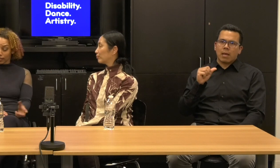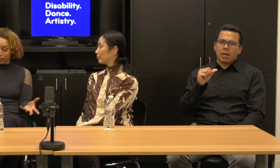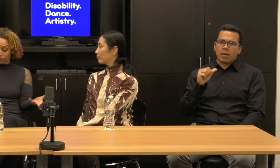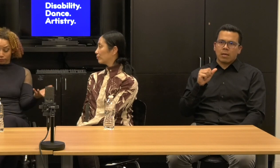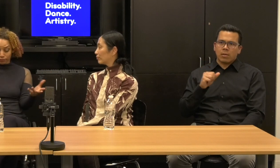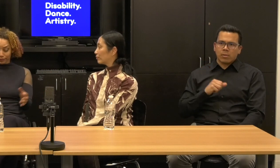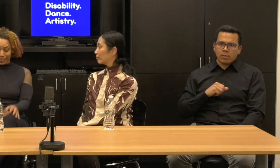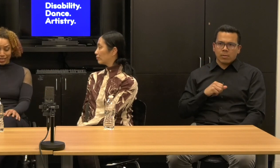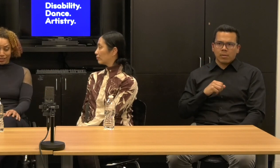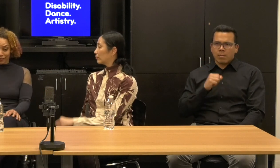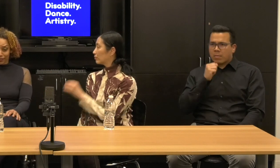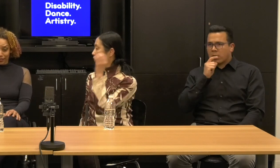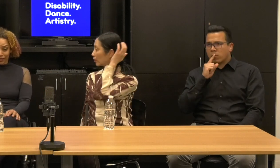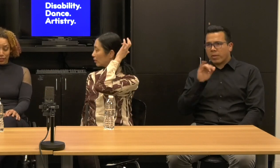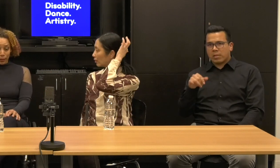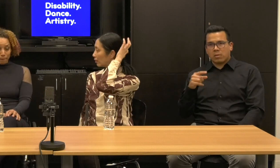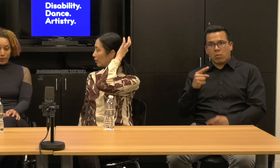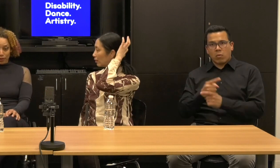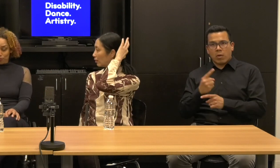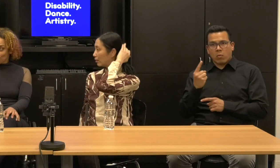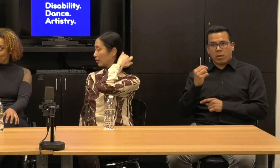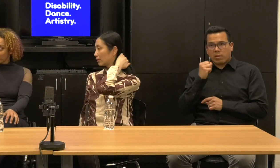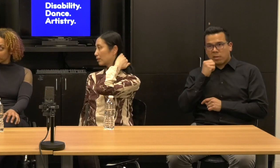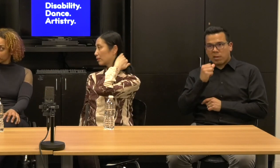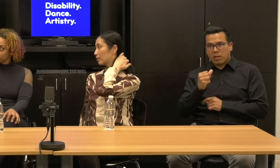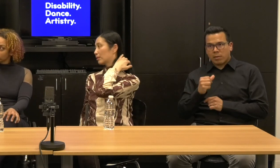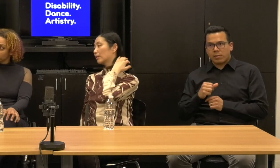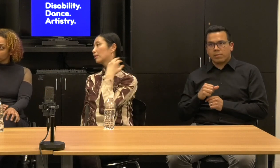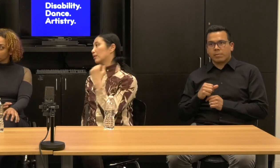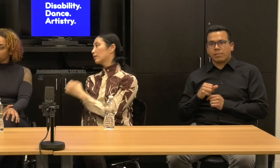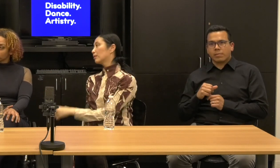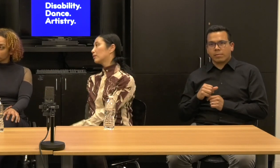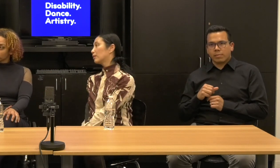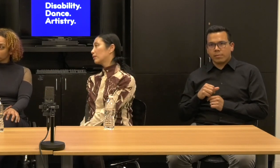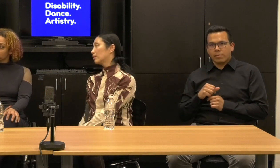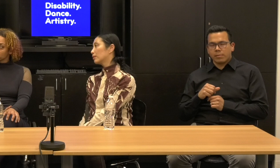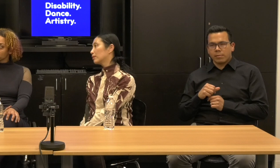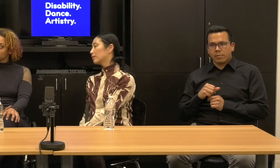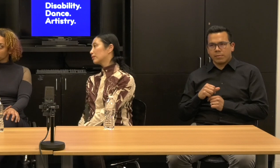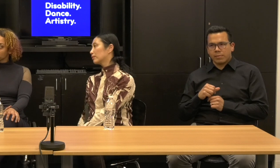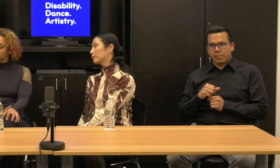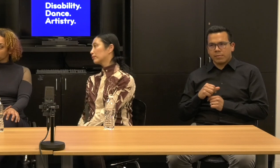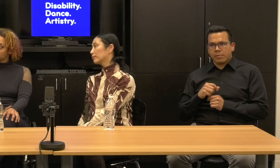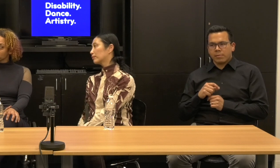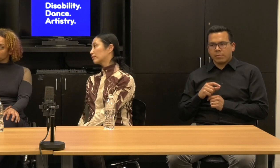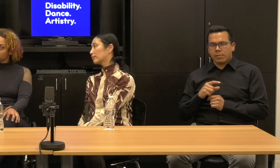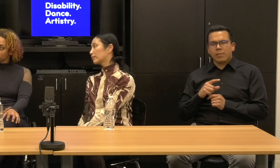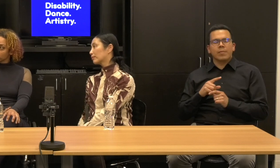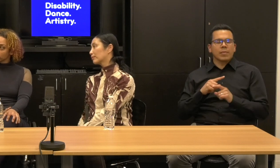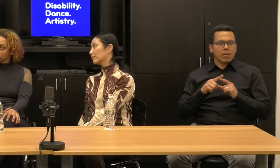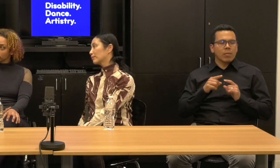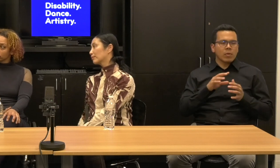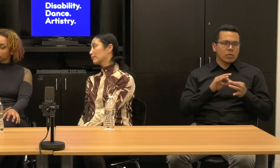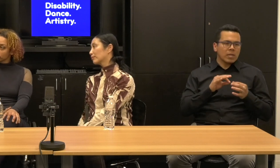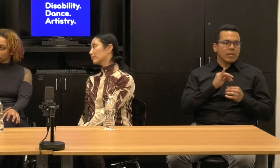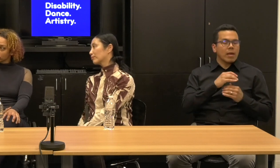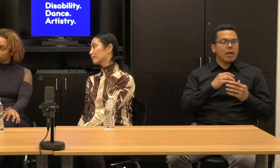Yeah, yeah, yeah. Kevin: No, I think it's what you're saying is a continuation of the artistry itself, right?